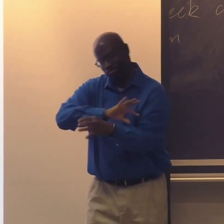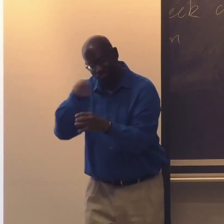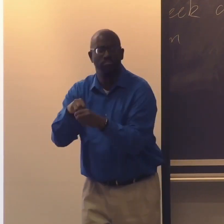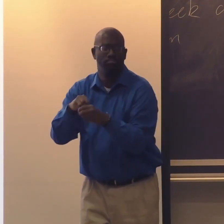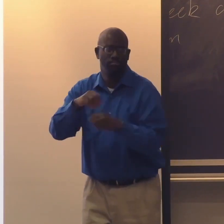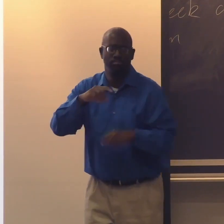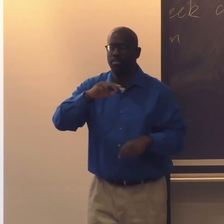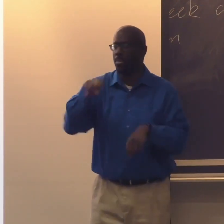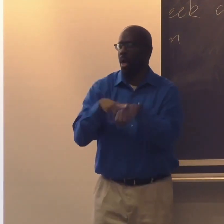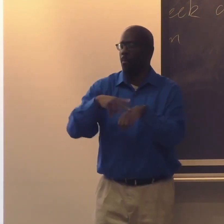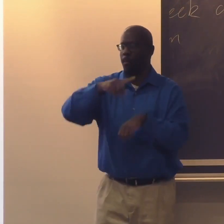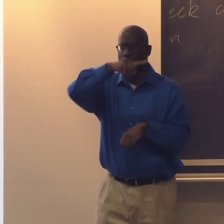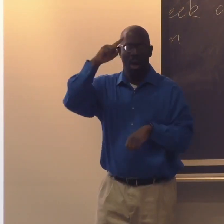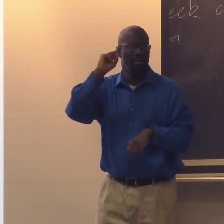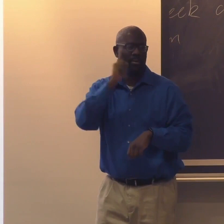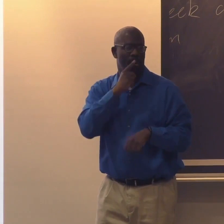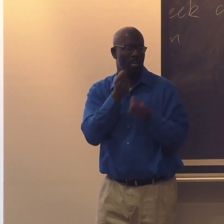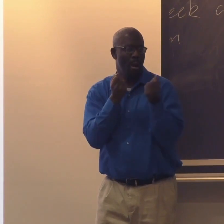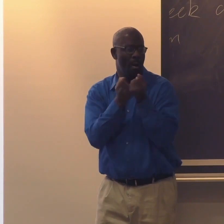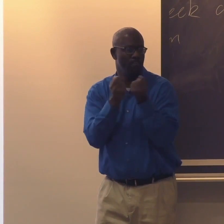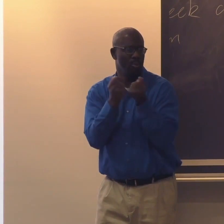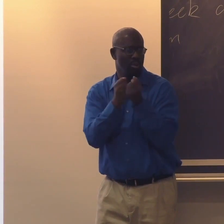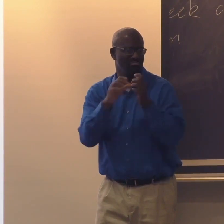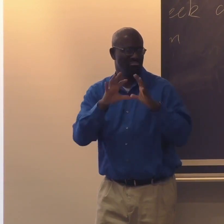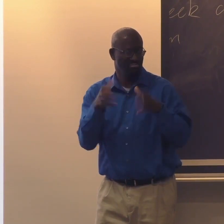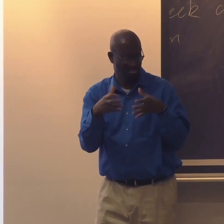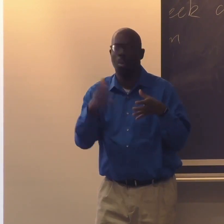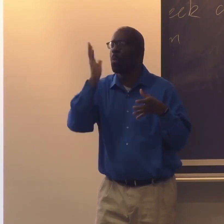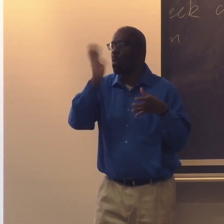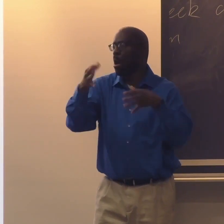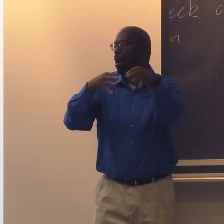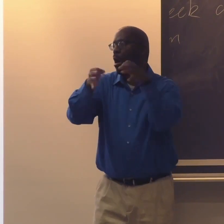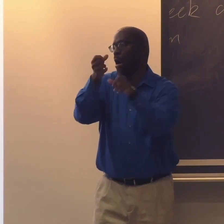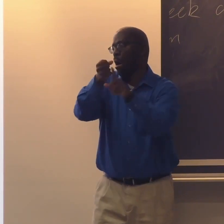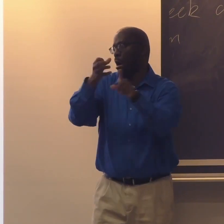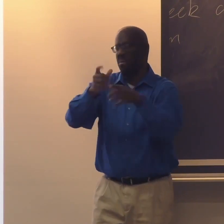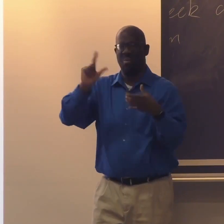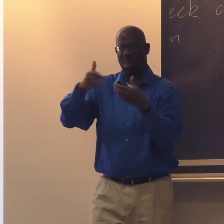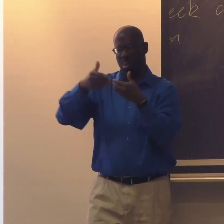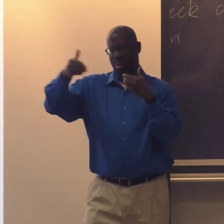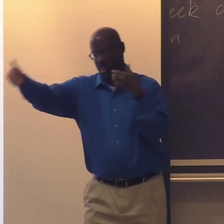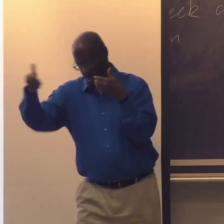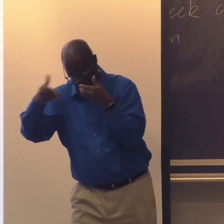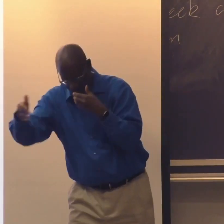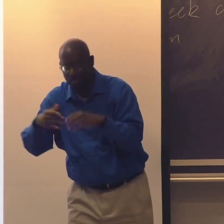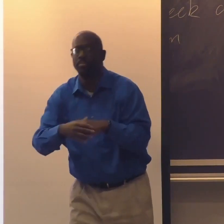And she is a strong advocate for the Black deaf advocates.